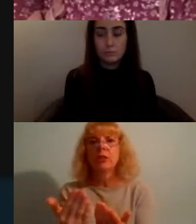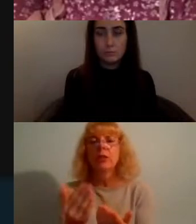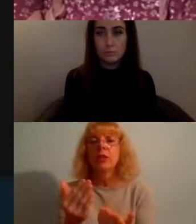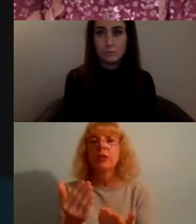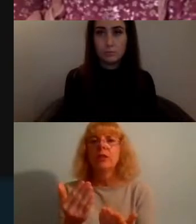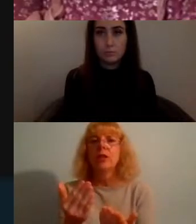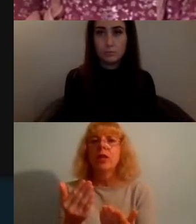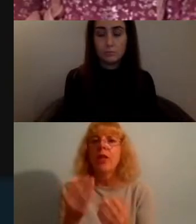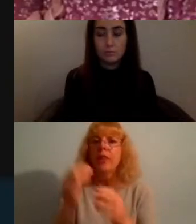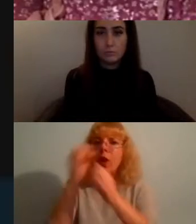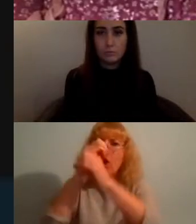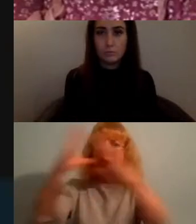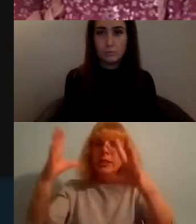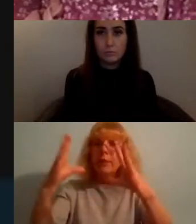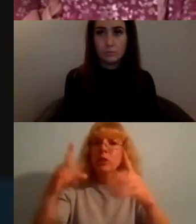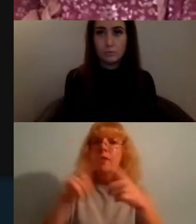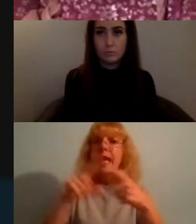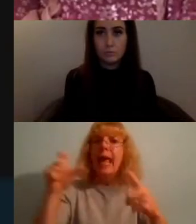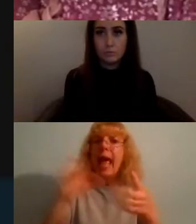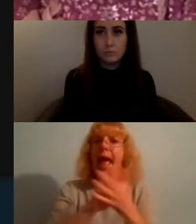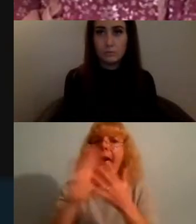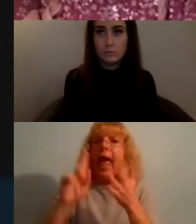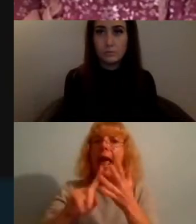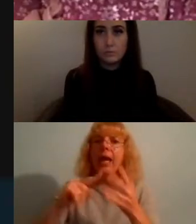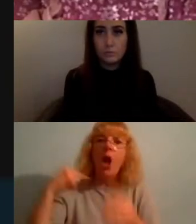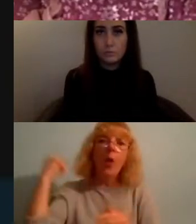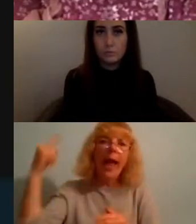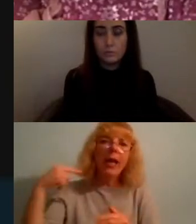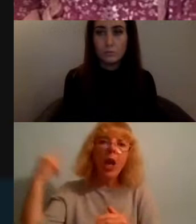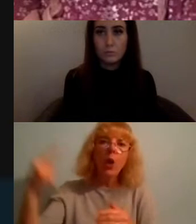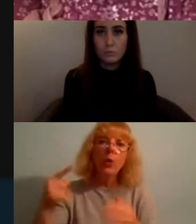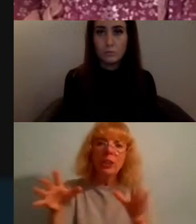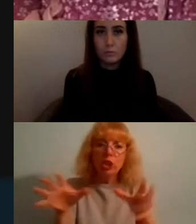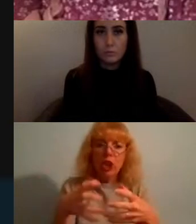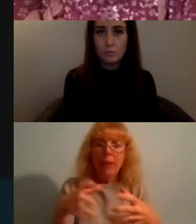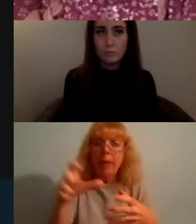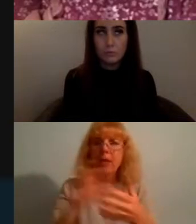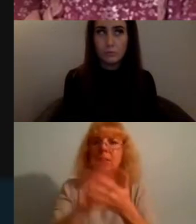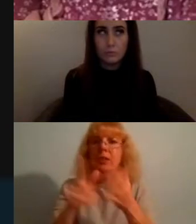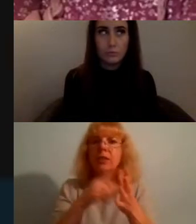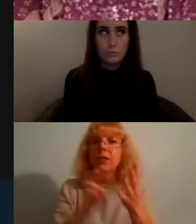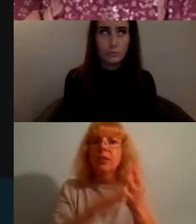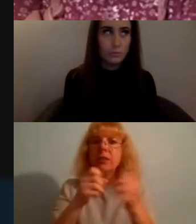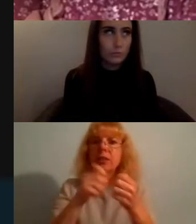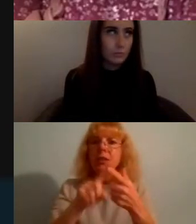of the echo chamber because much like online activism so many of us are criticized for our